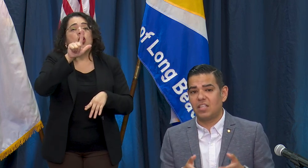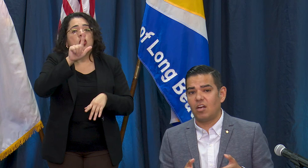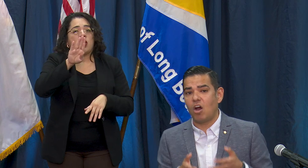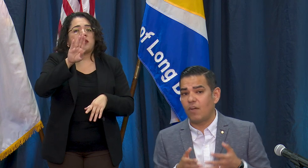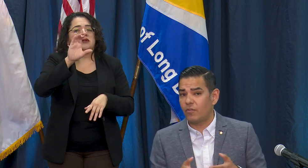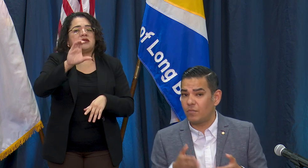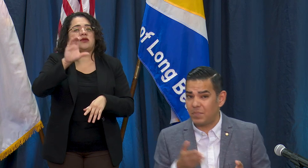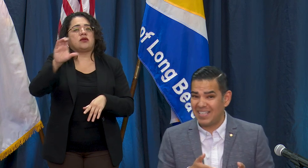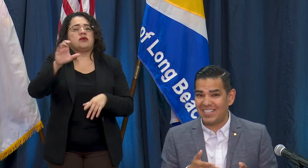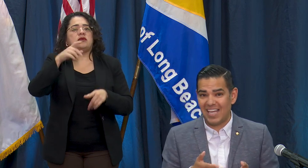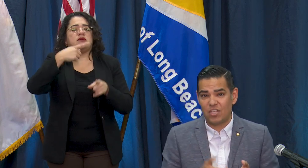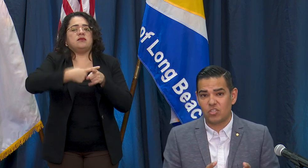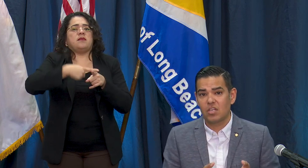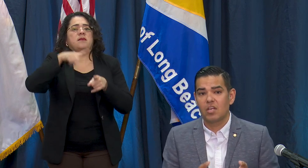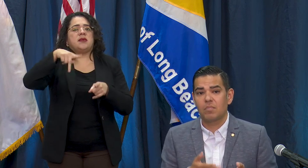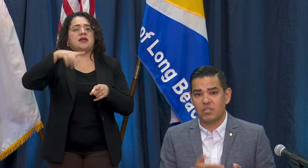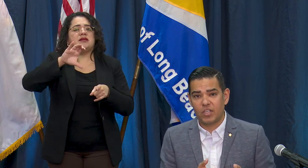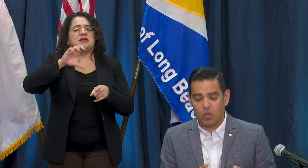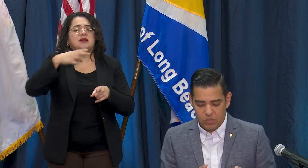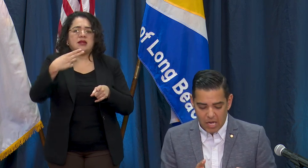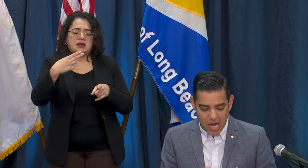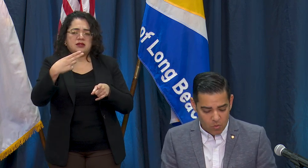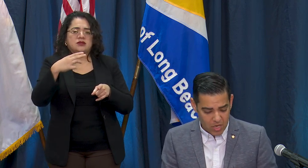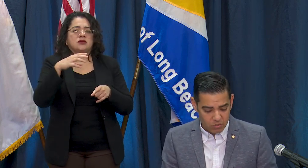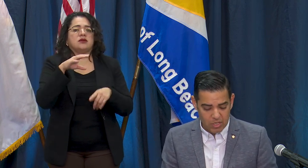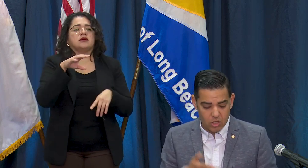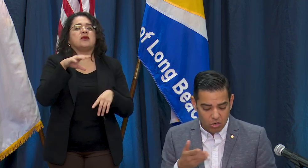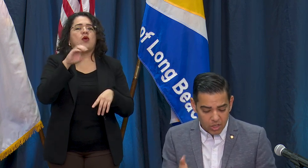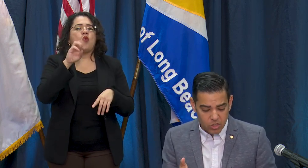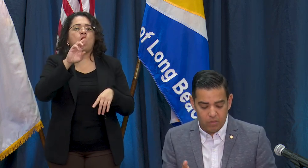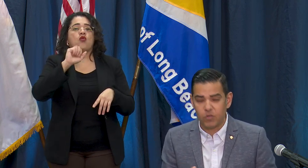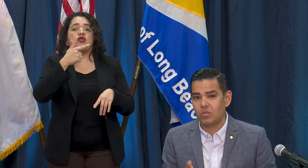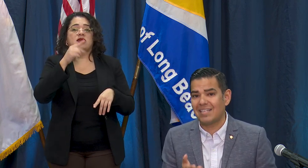there off of PCH, Pacific Coast Highway. So we encourage you if you need